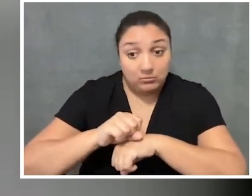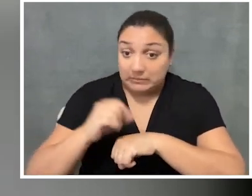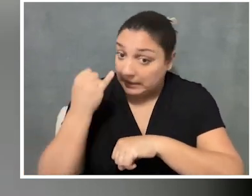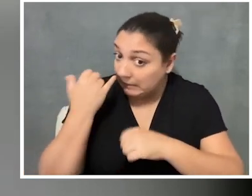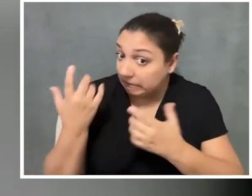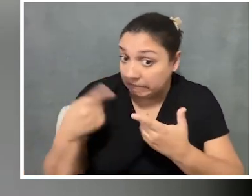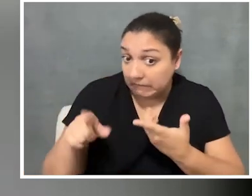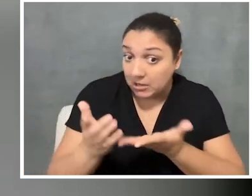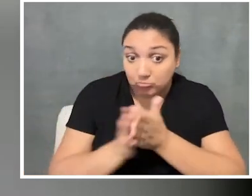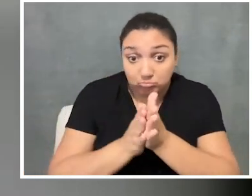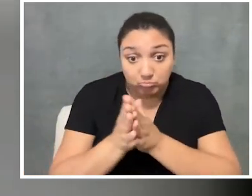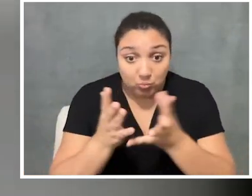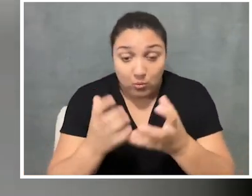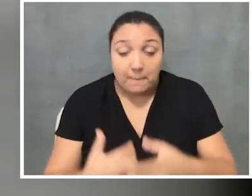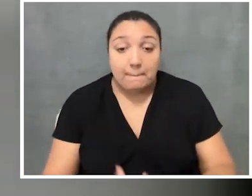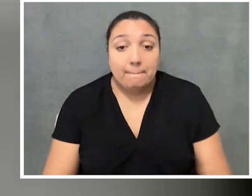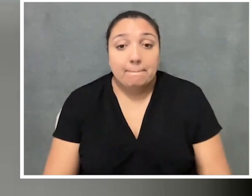if that's something that they're interested in doing.